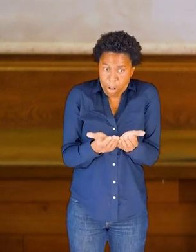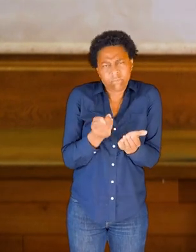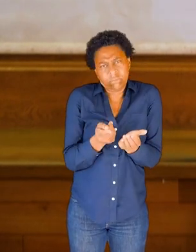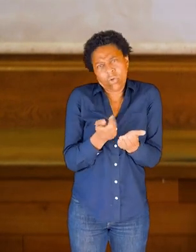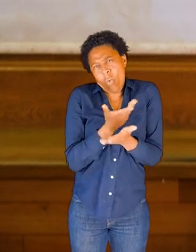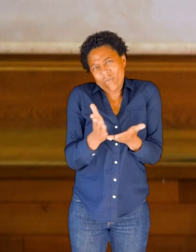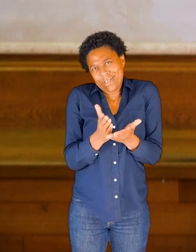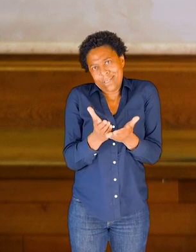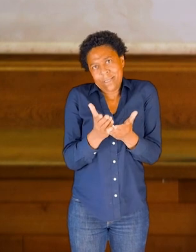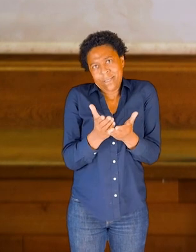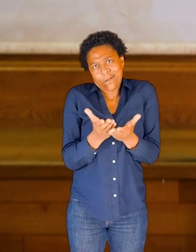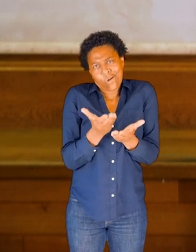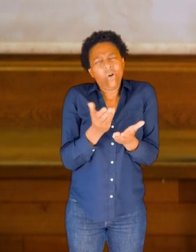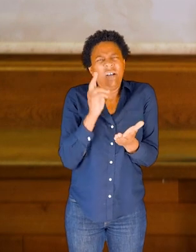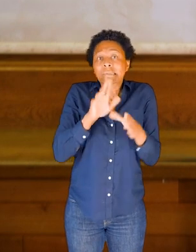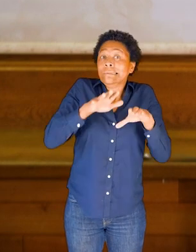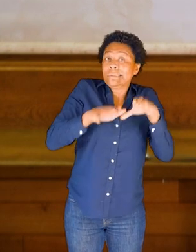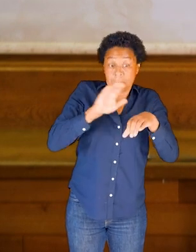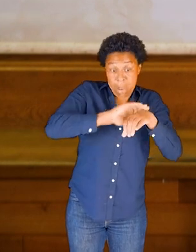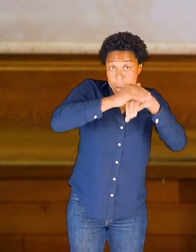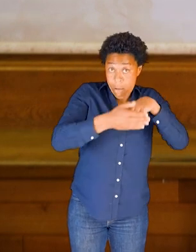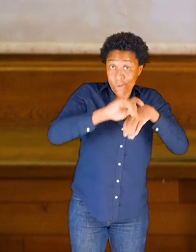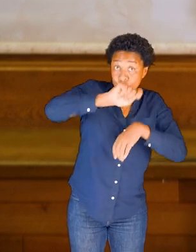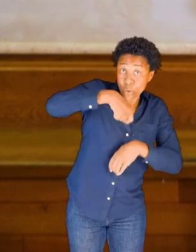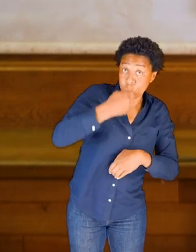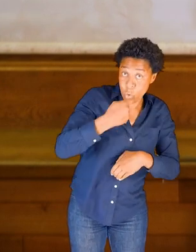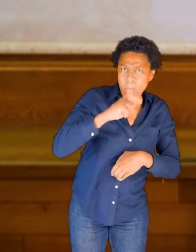So this is a much bigger version of that dome shape.